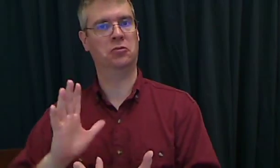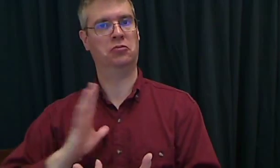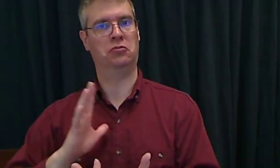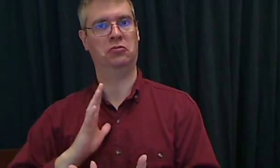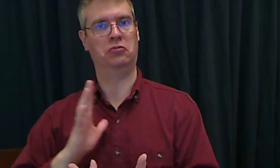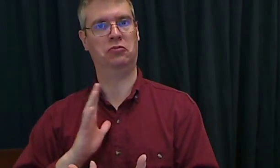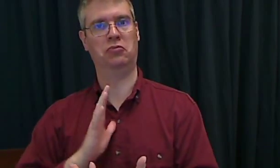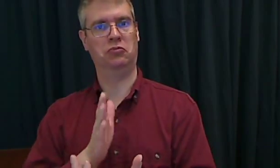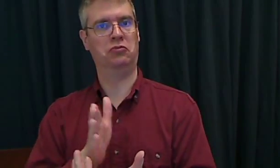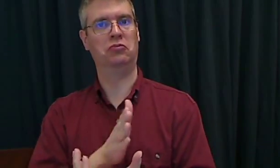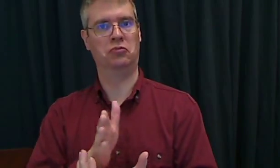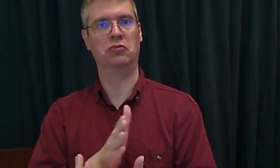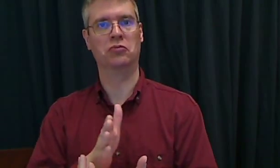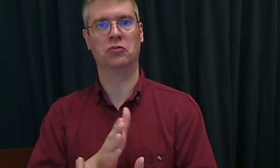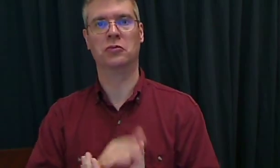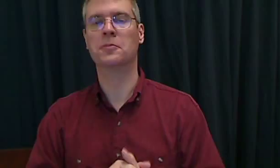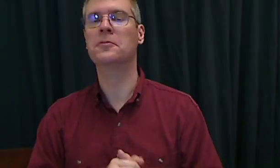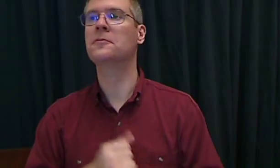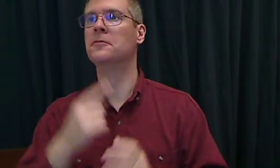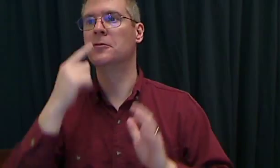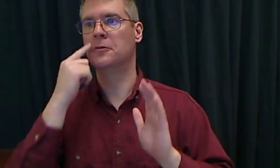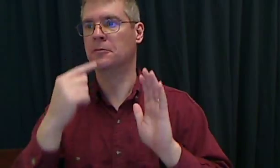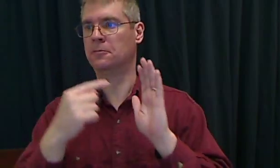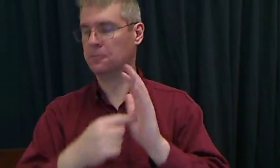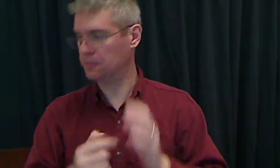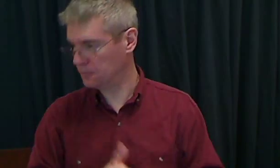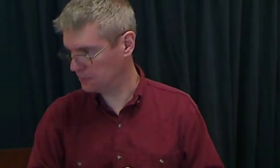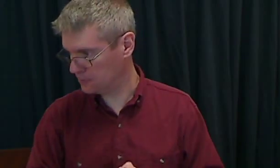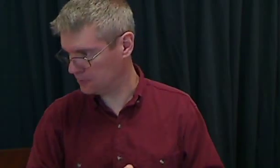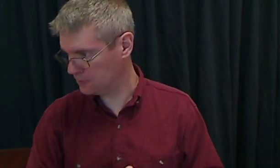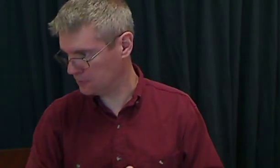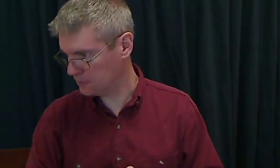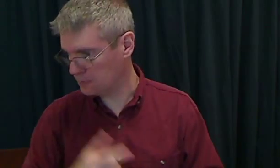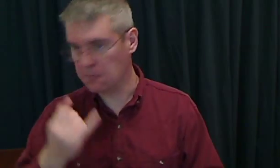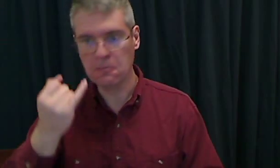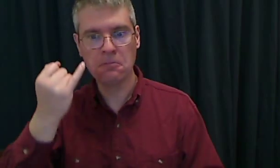You can use it for "any time between..." For example...